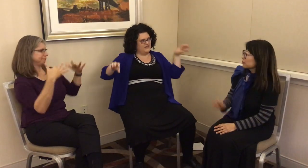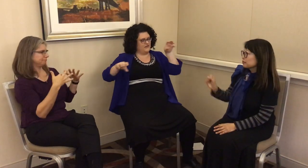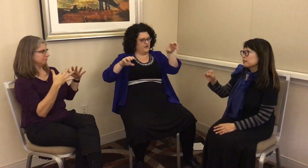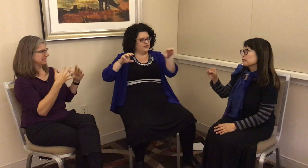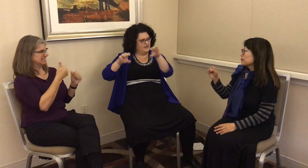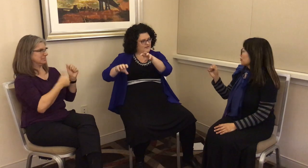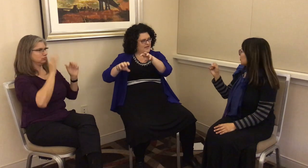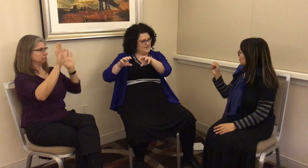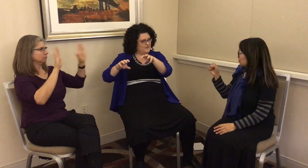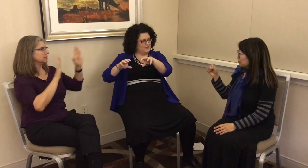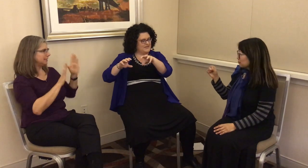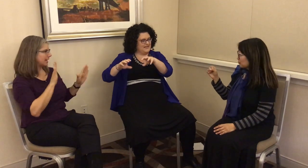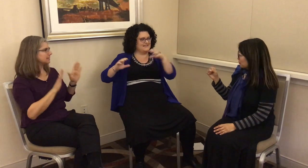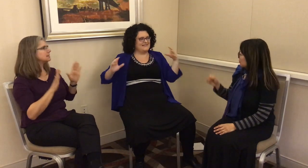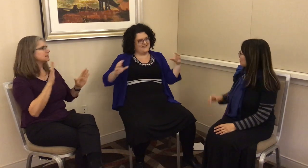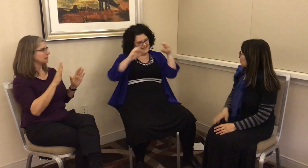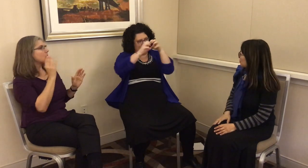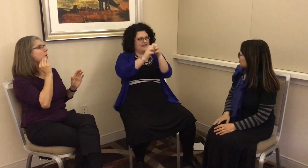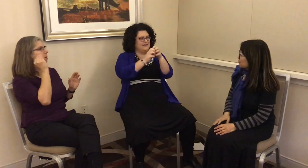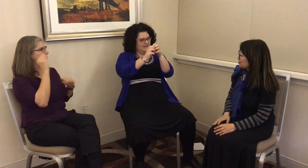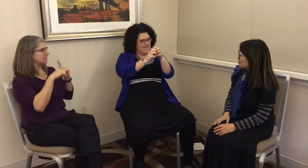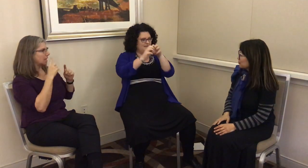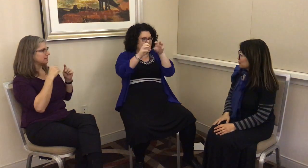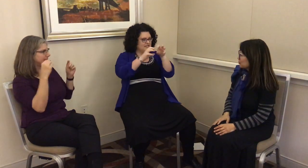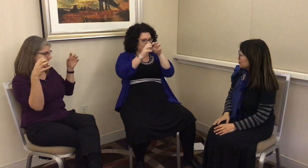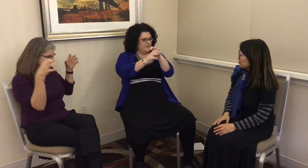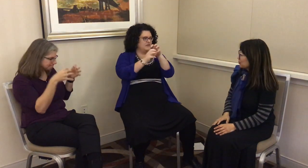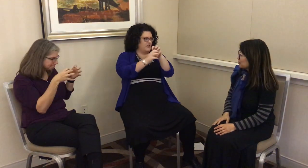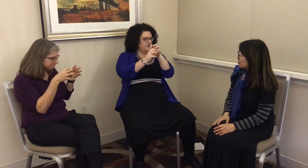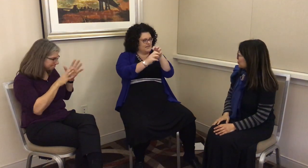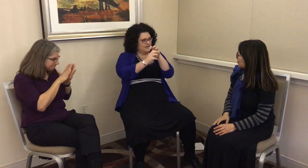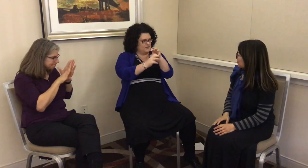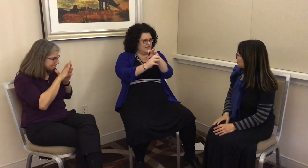each had their own home signs, and then they came in and developed Nicaraguan Sign Language